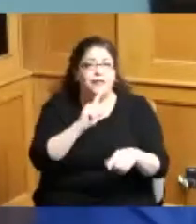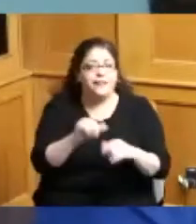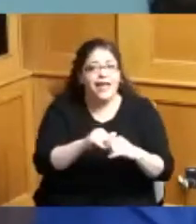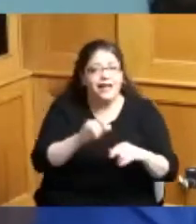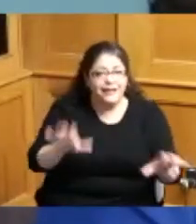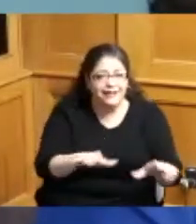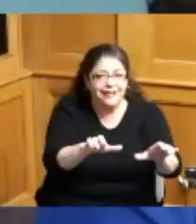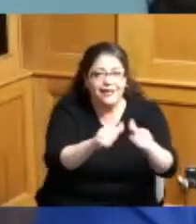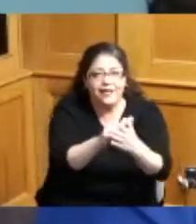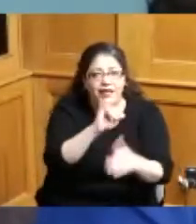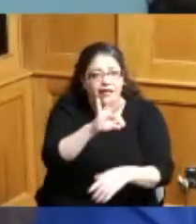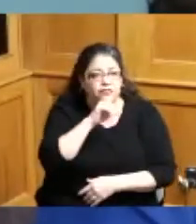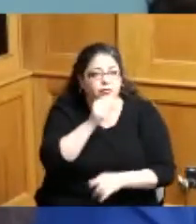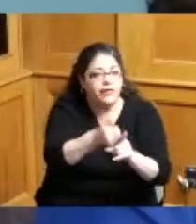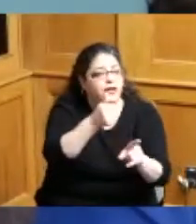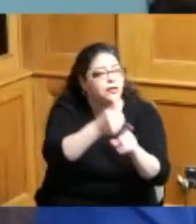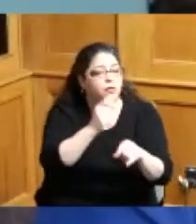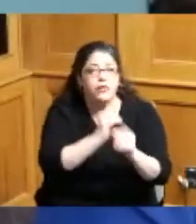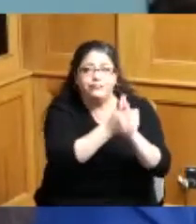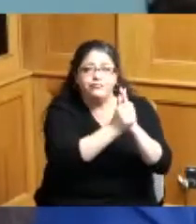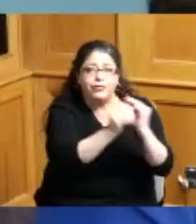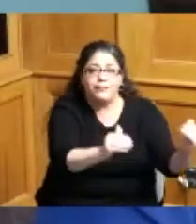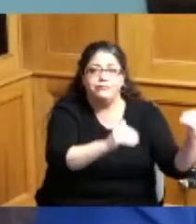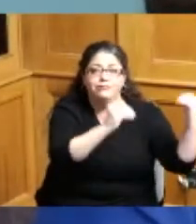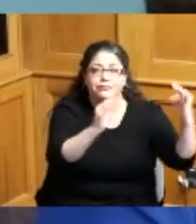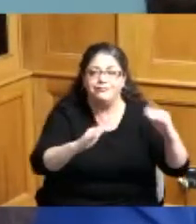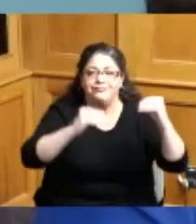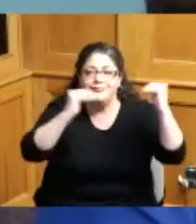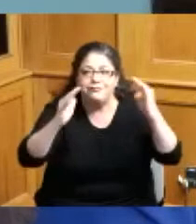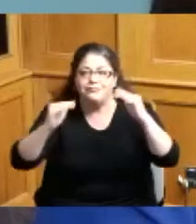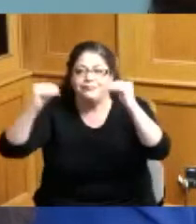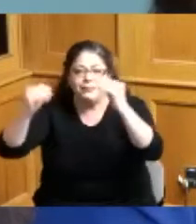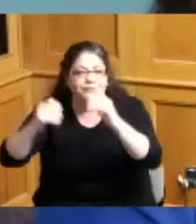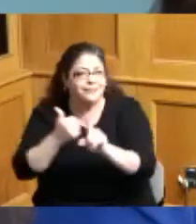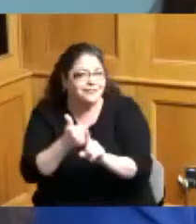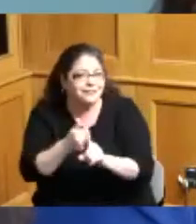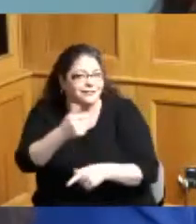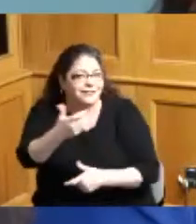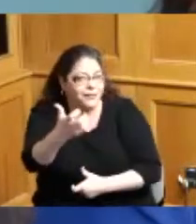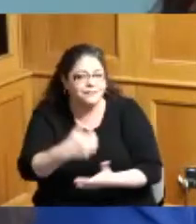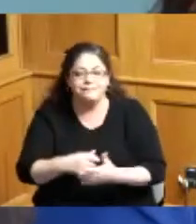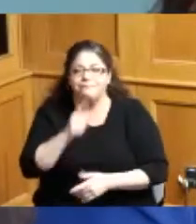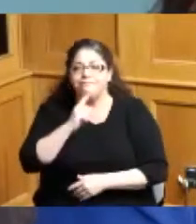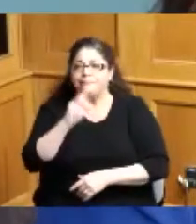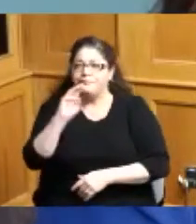can take their skill set to the next level so this is really what march band is about to celebrate